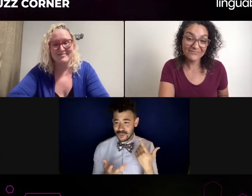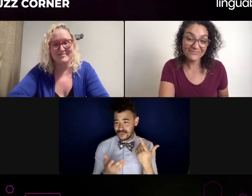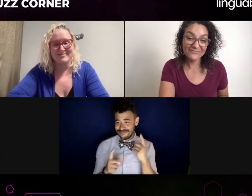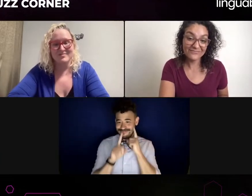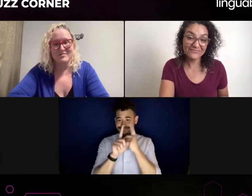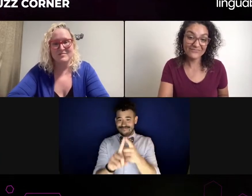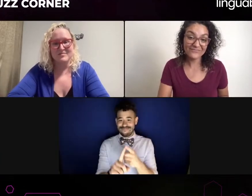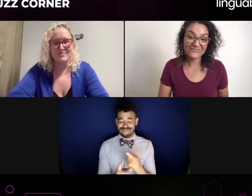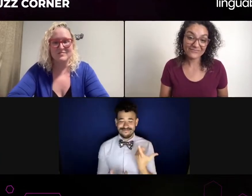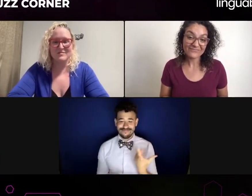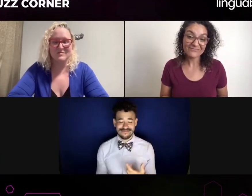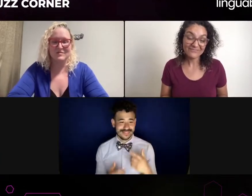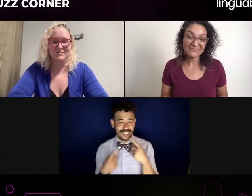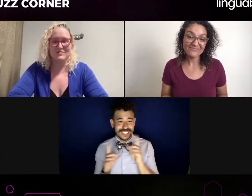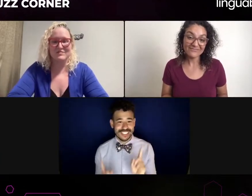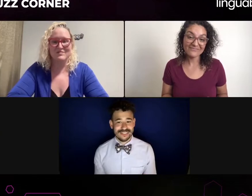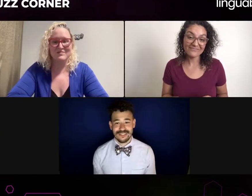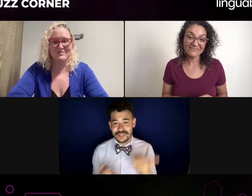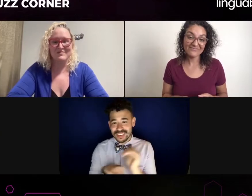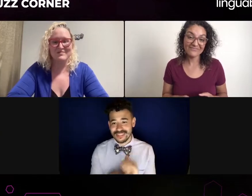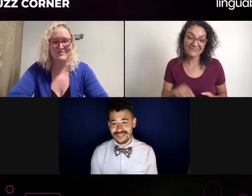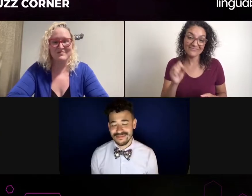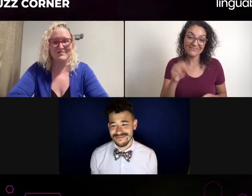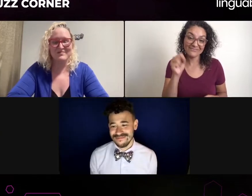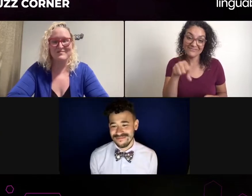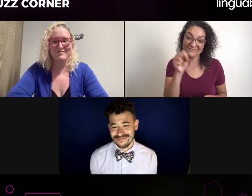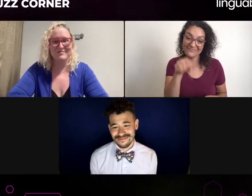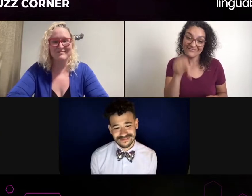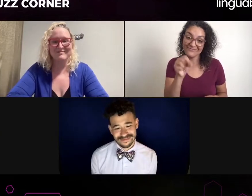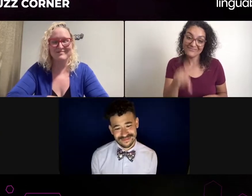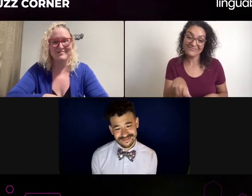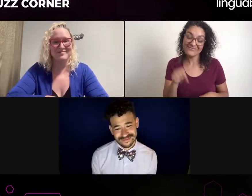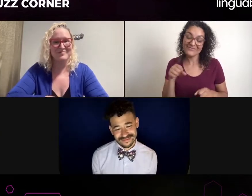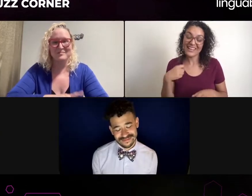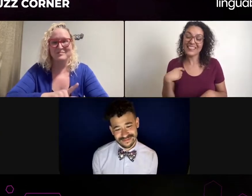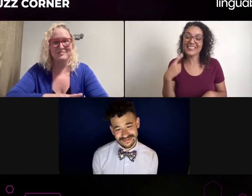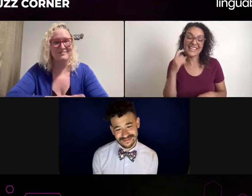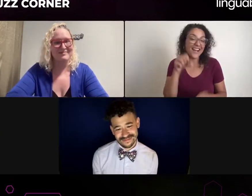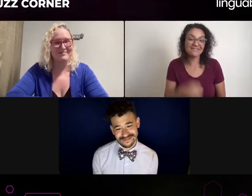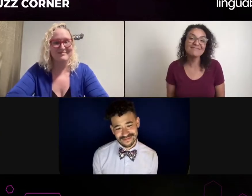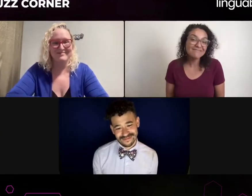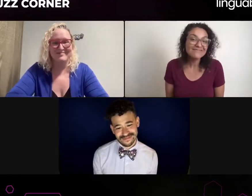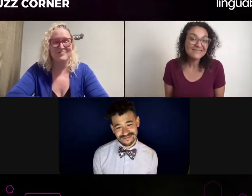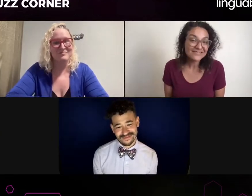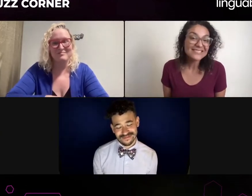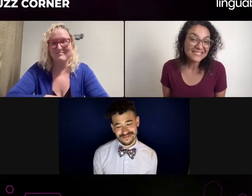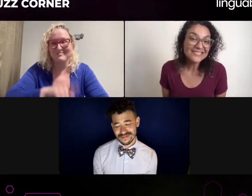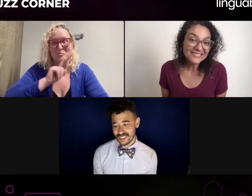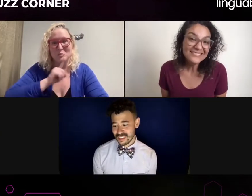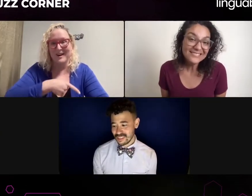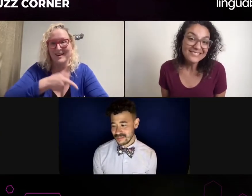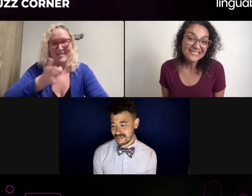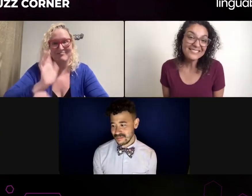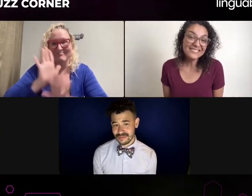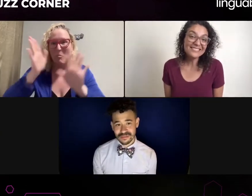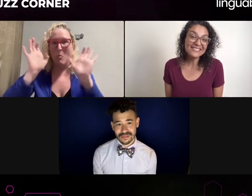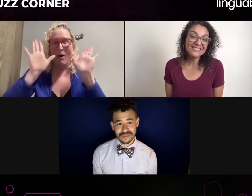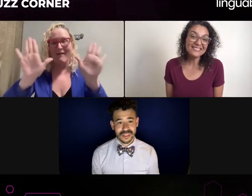So that having that advocacy can really take the energy out of you because it's not involved in the acting.